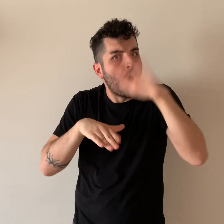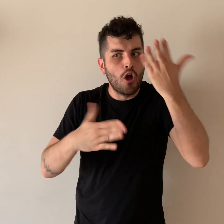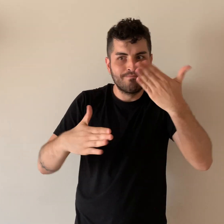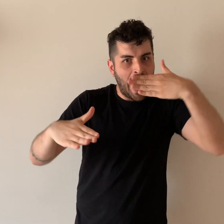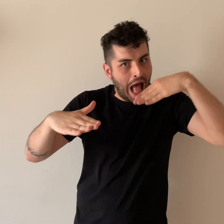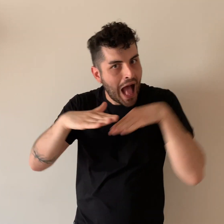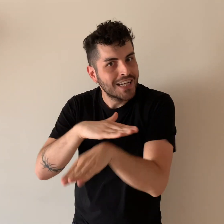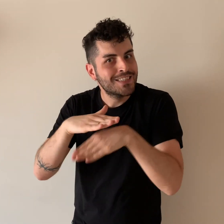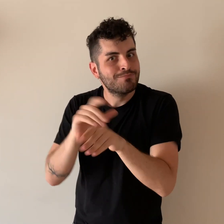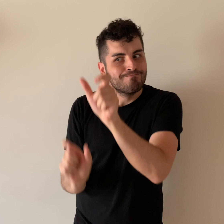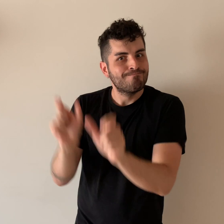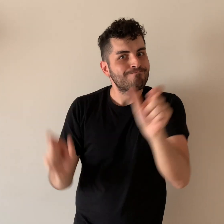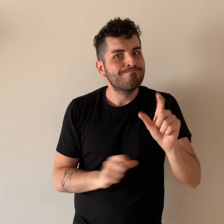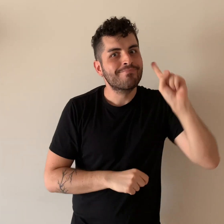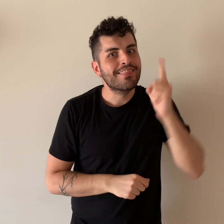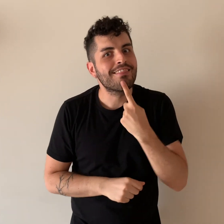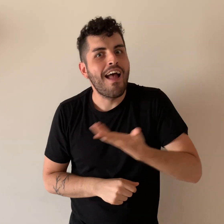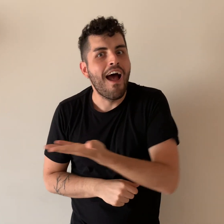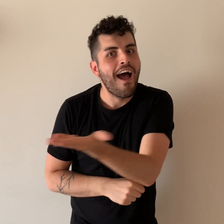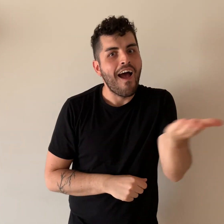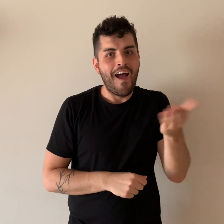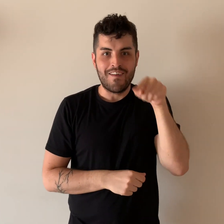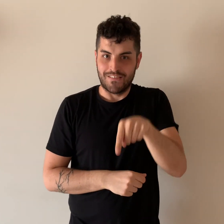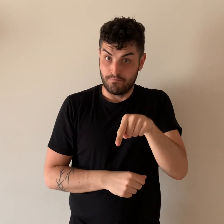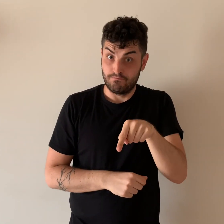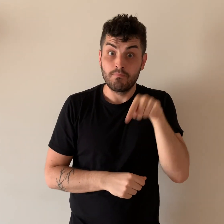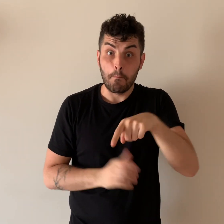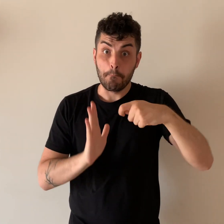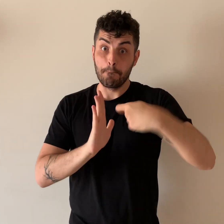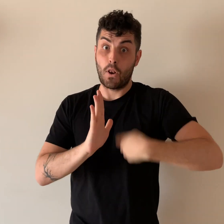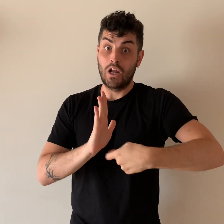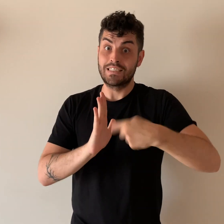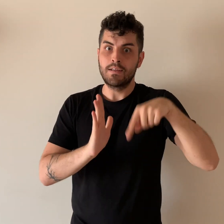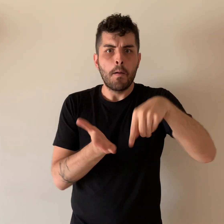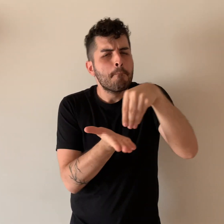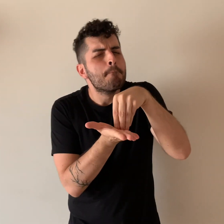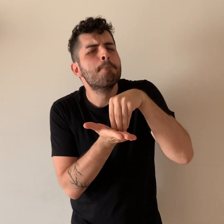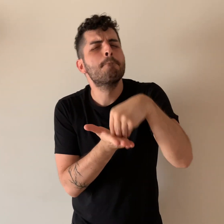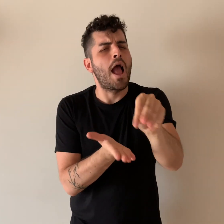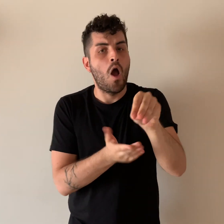more accessible to Deaf people. A total of 1.1 million pounds